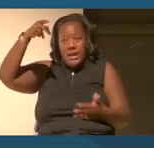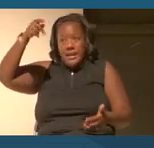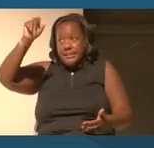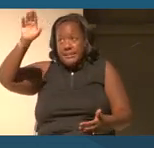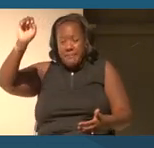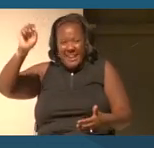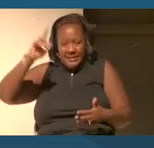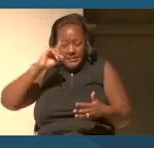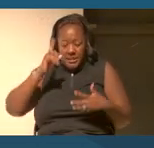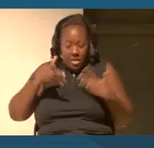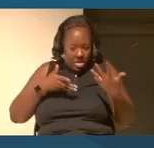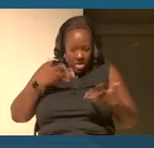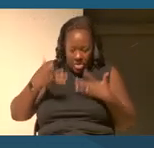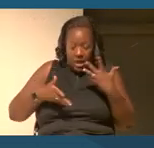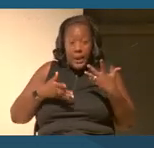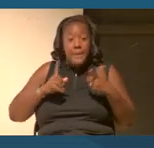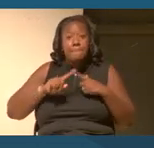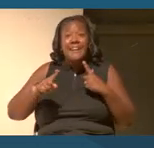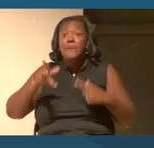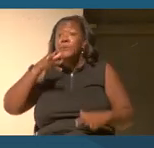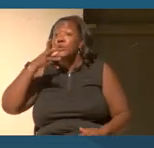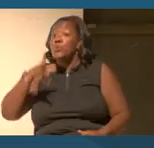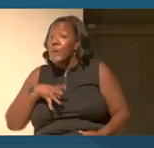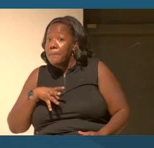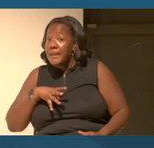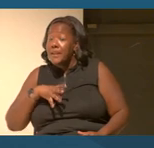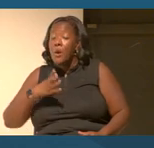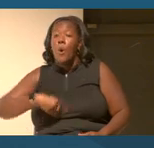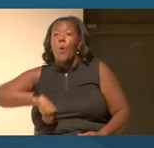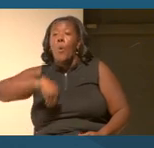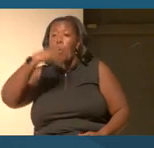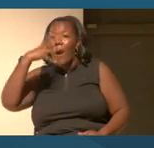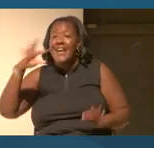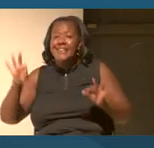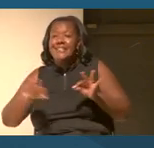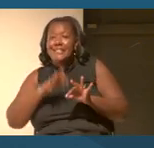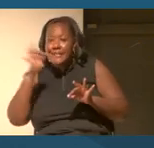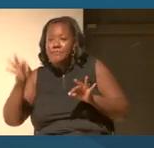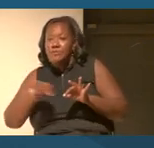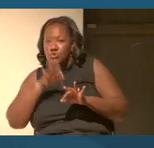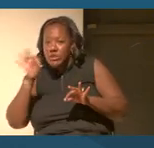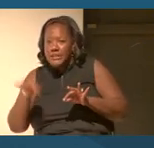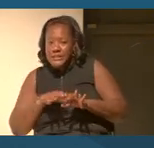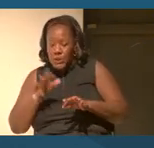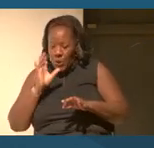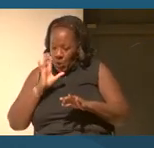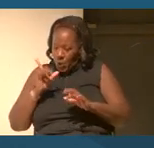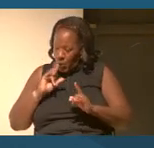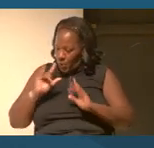It was women, white women, white seamstresses who uniquely identified how to create and